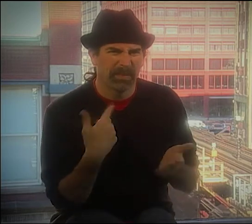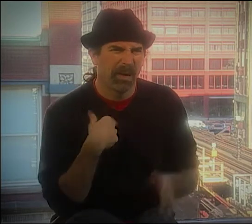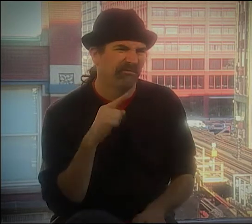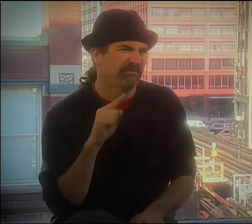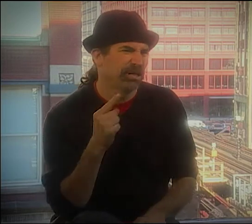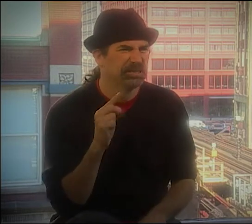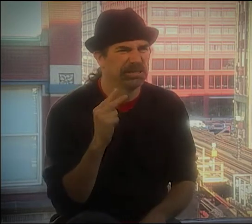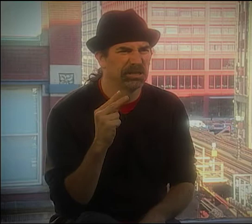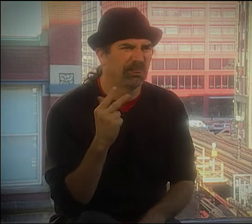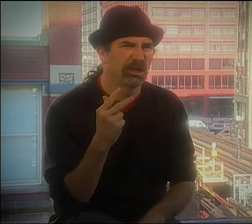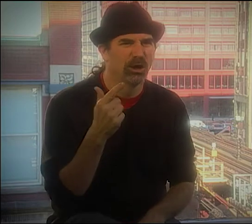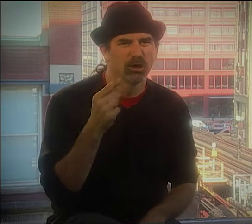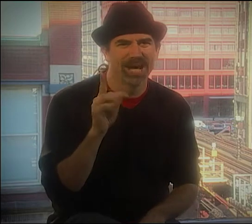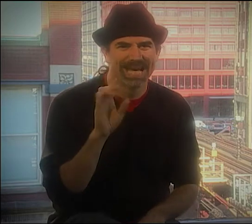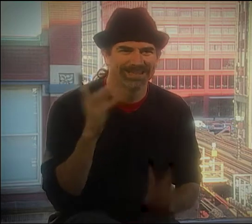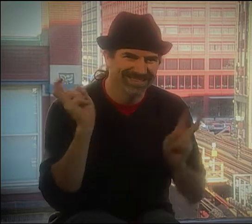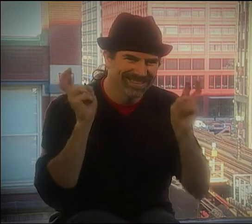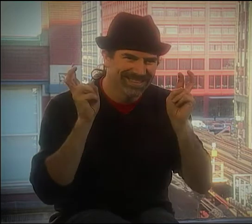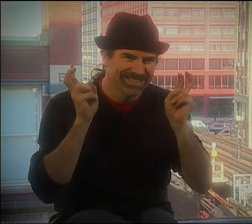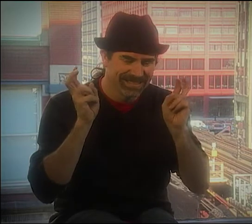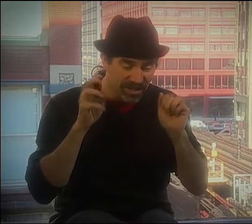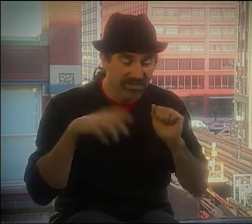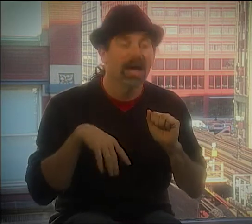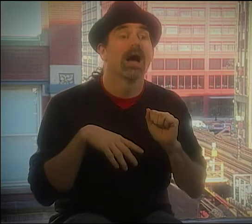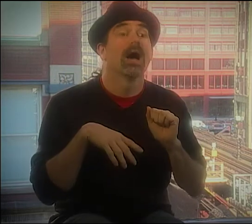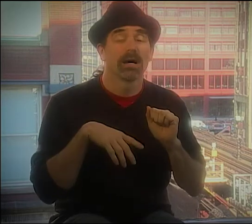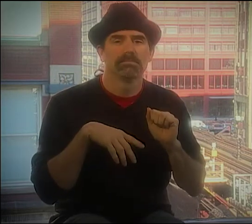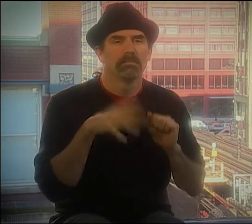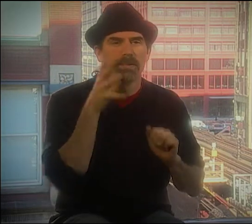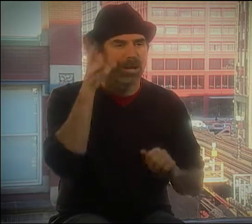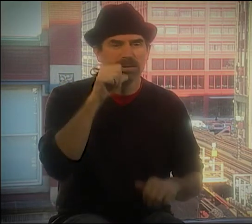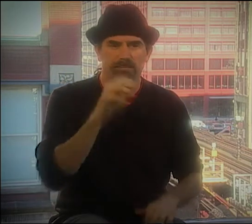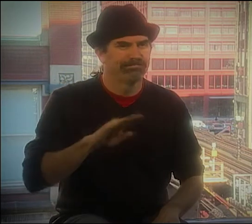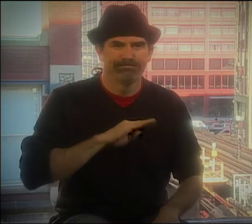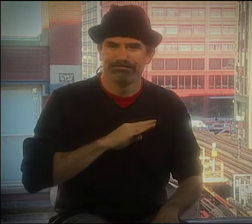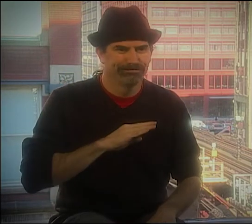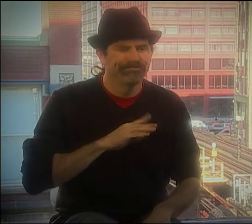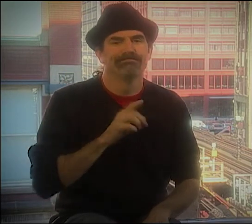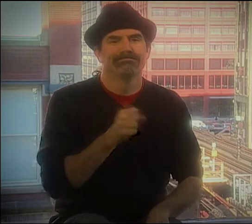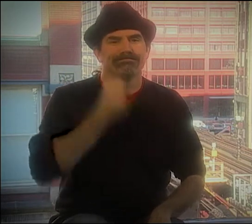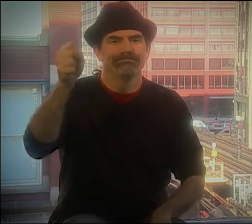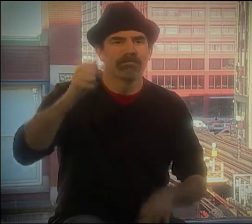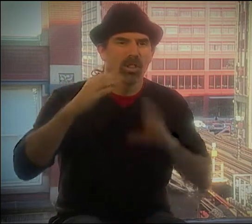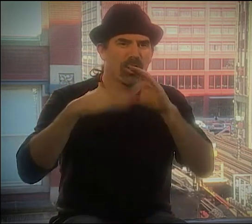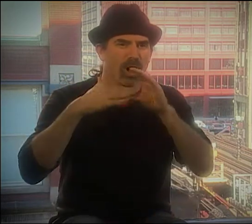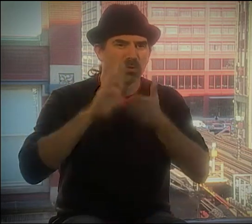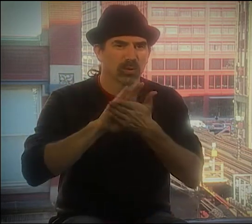YOU KNOW, SO UP UNTIL ABOUT FIRST, SECOND, THIRD GRADE. AND MY PARENTS WEREN'T REALLY HAPPY WITH THAT, SO THEY